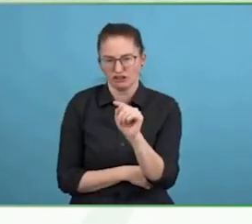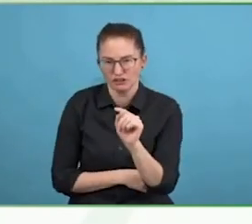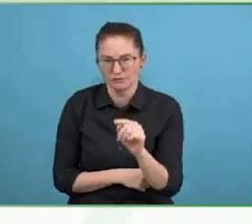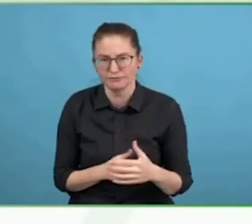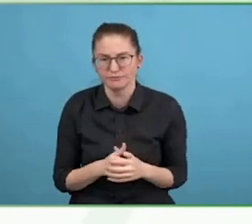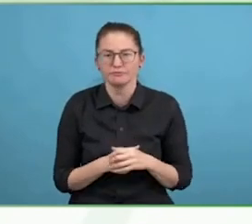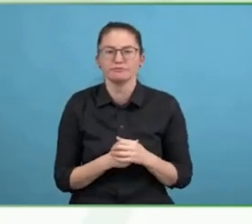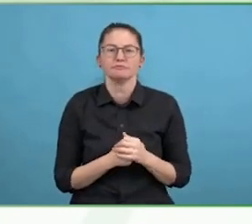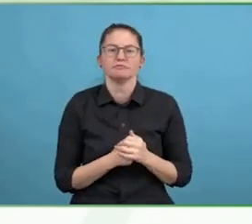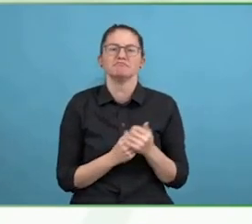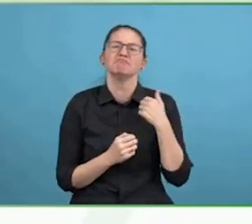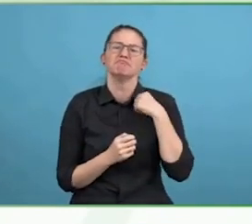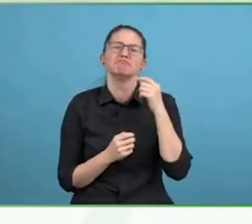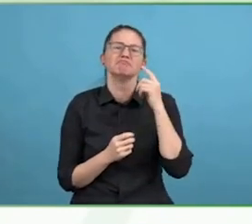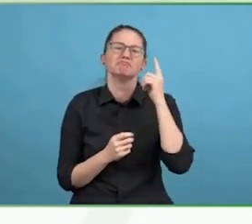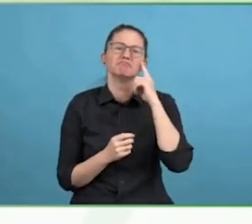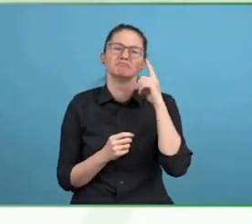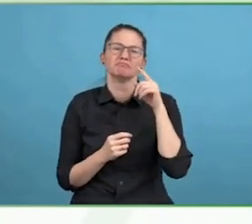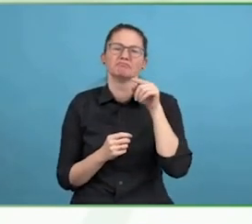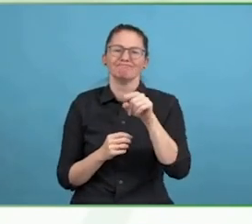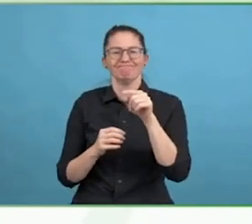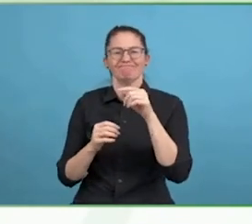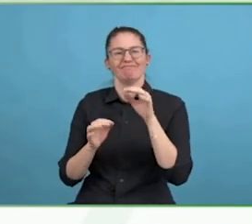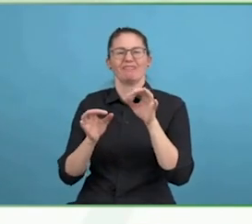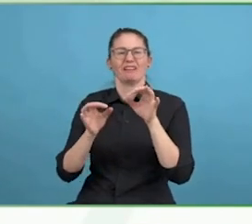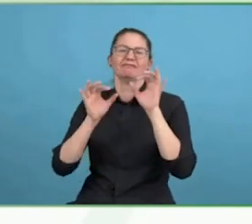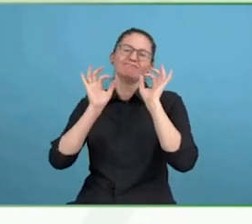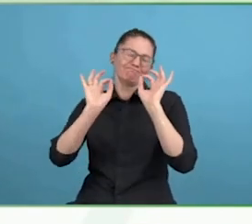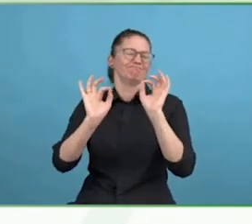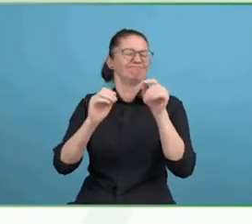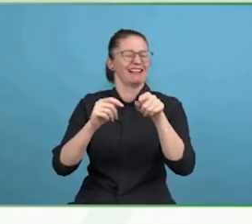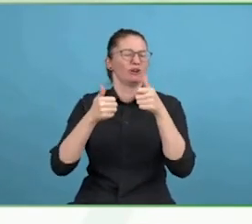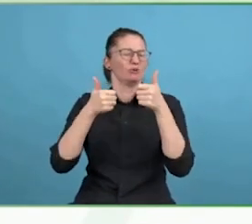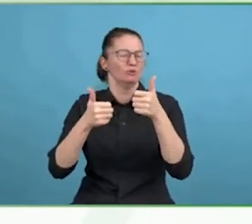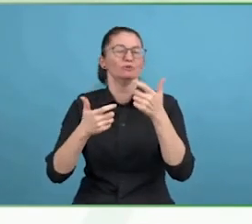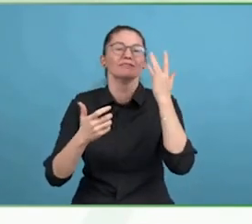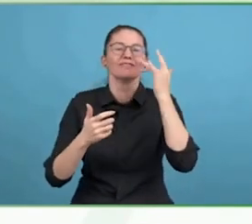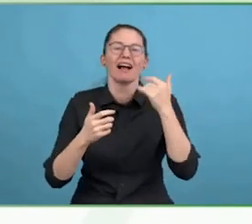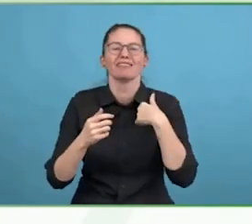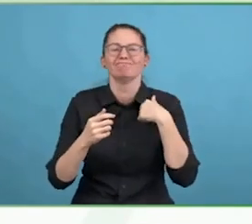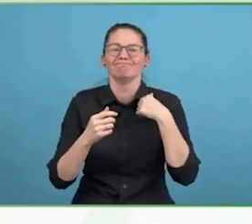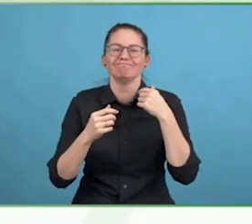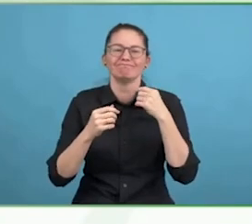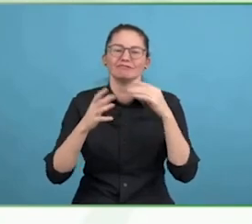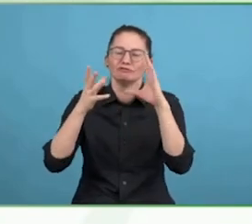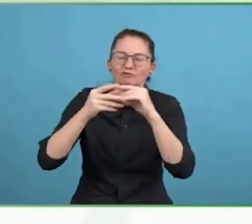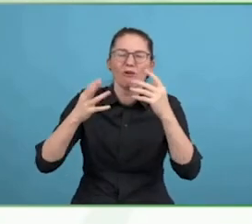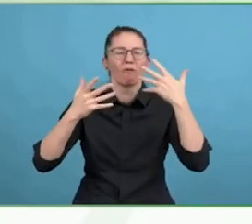The UN role as a new role and the first UN advocates for people